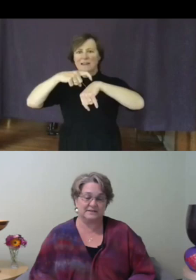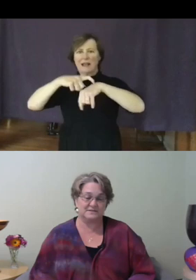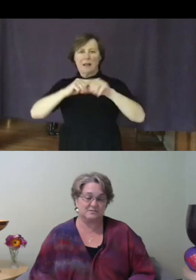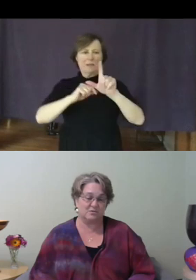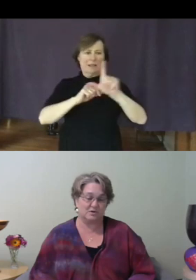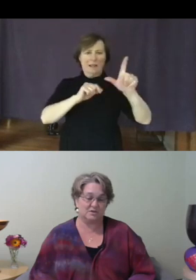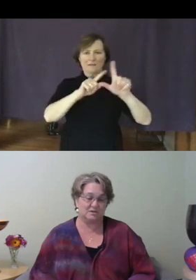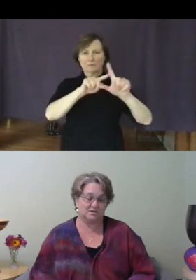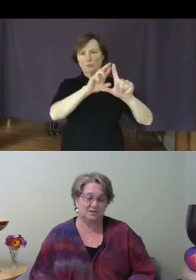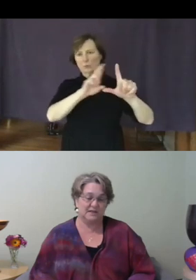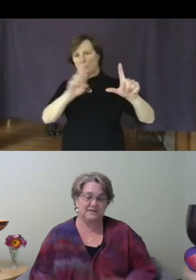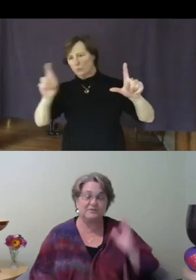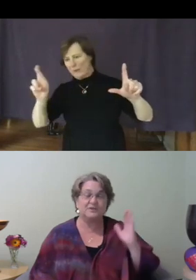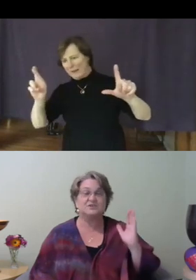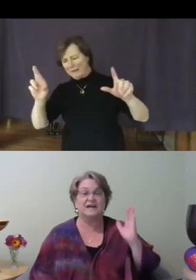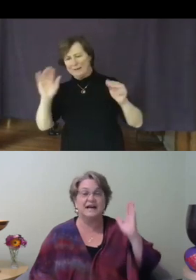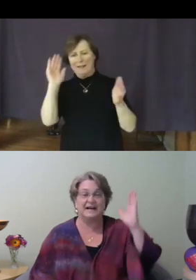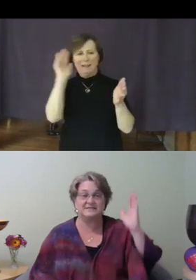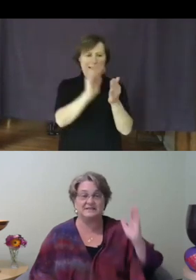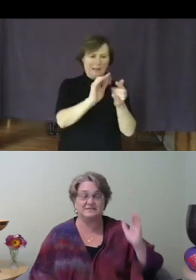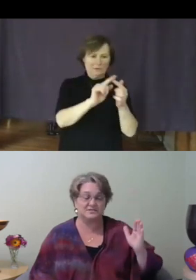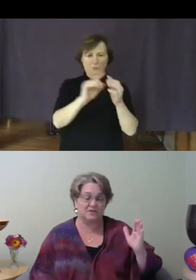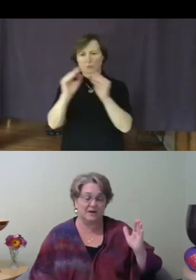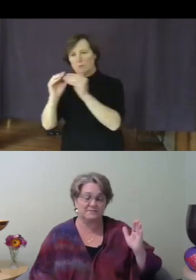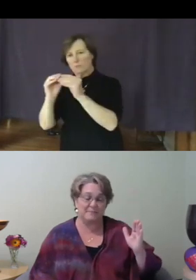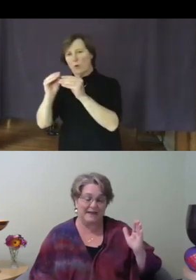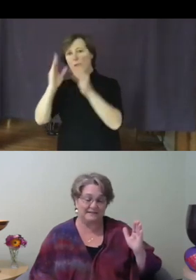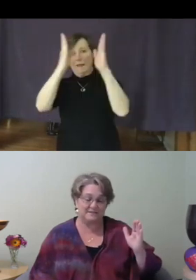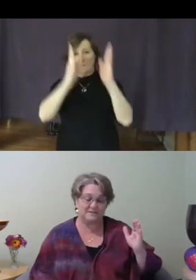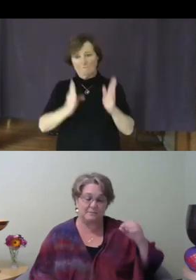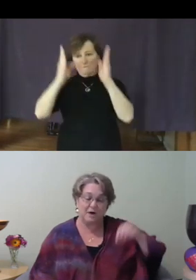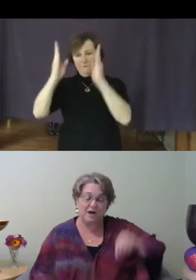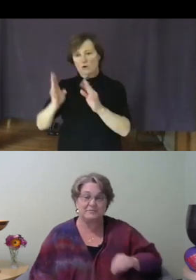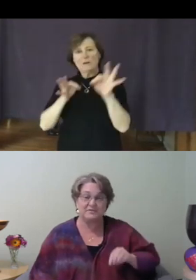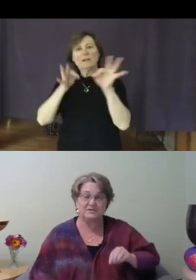to more - and the vertical access describes balance. The bottom of the line